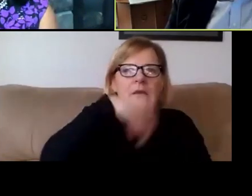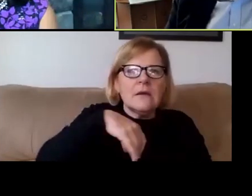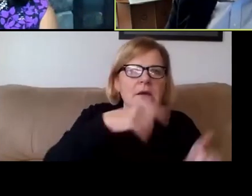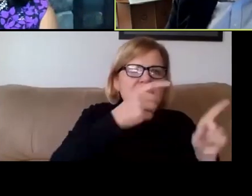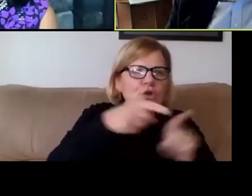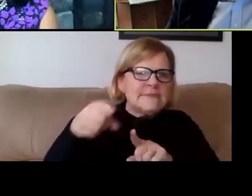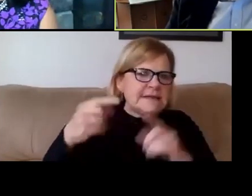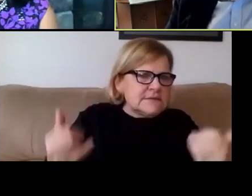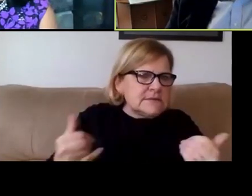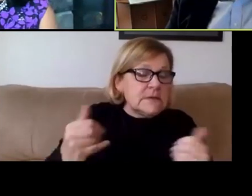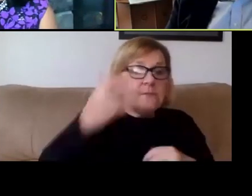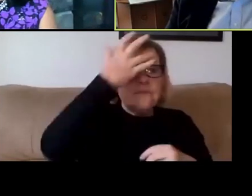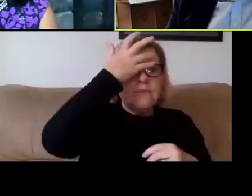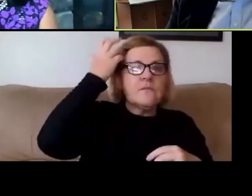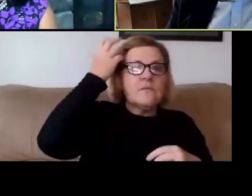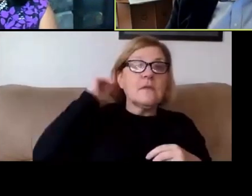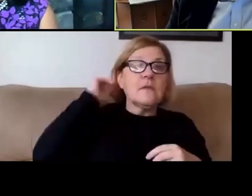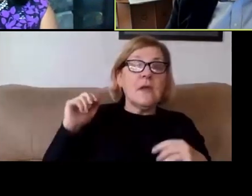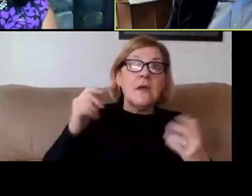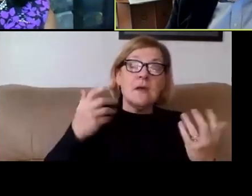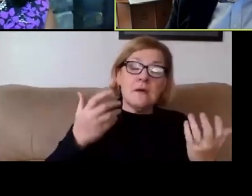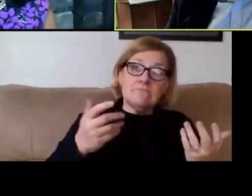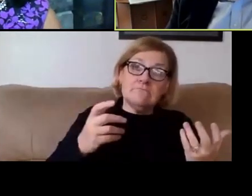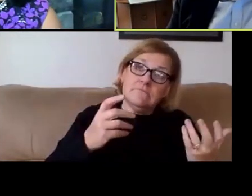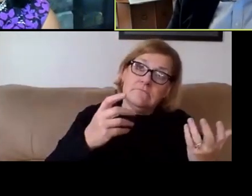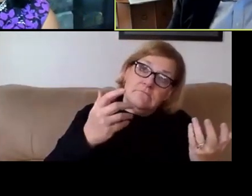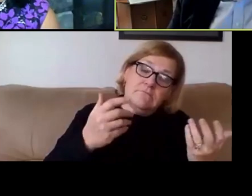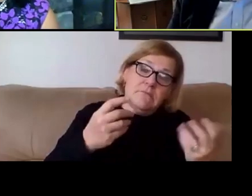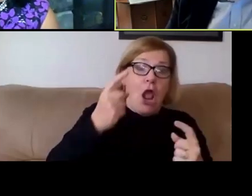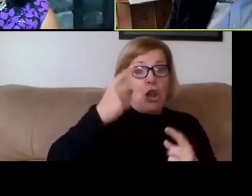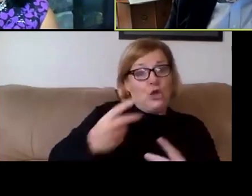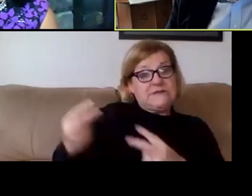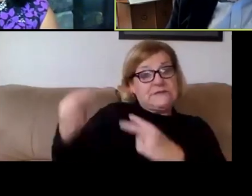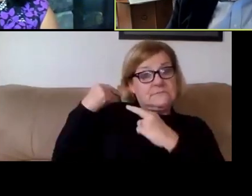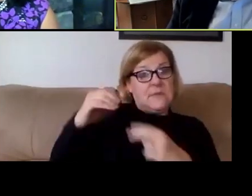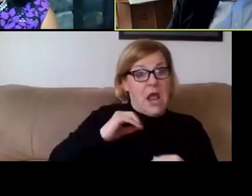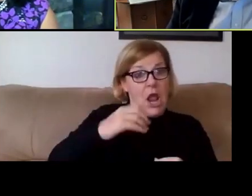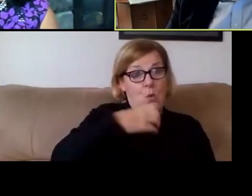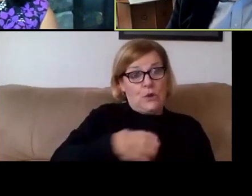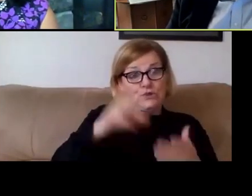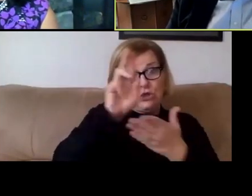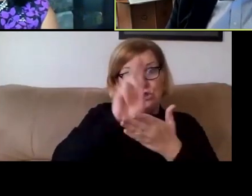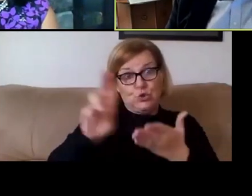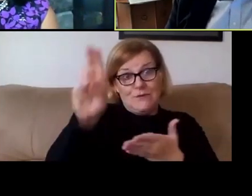On a very practical level, in hindsight, I wish our university had found a way